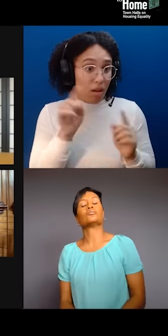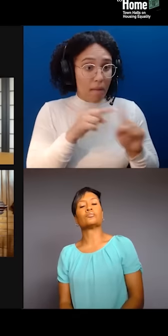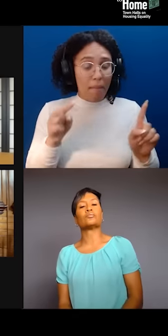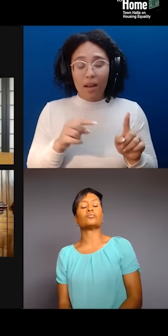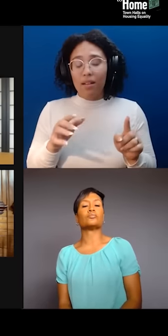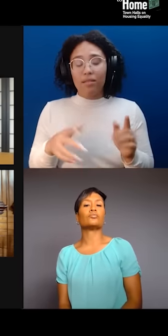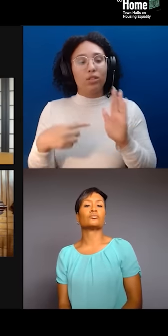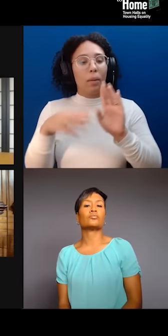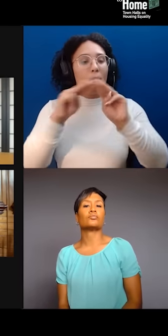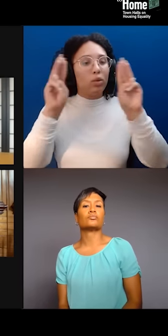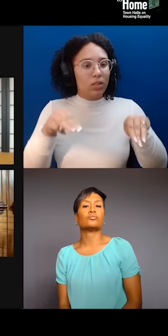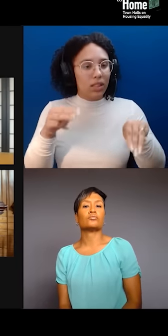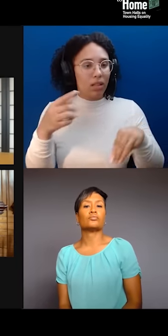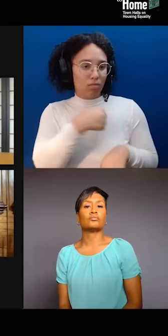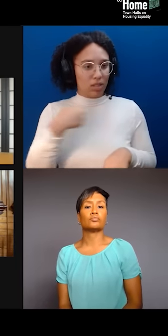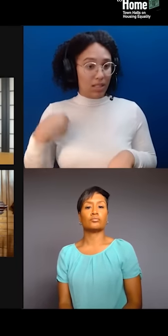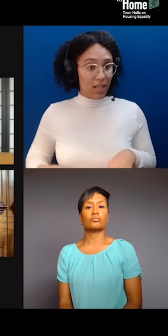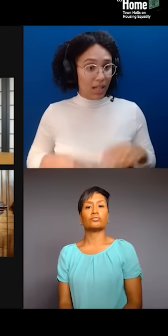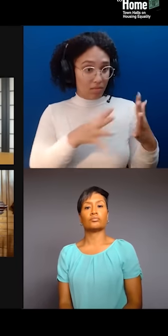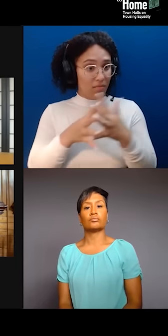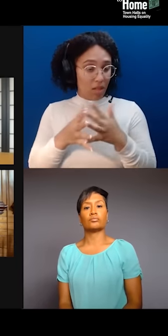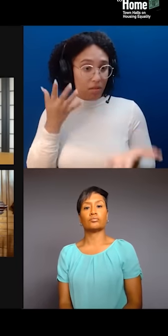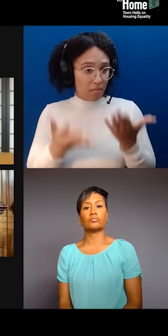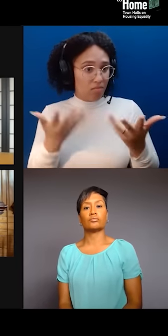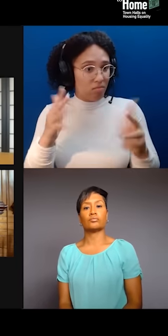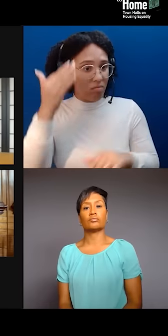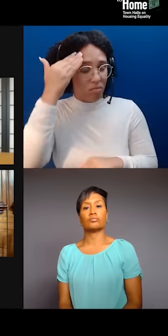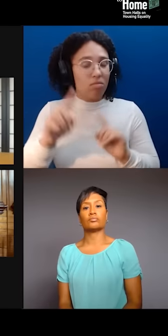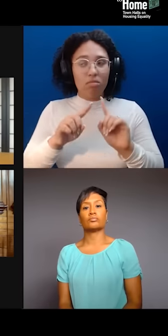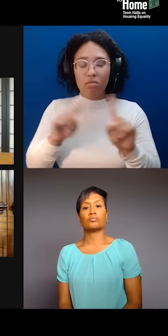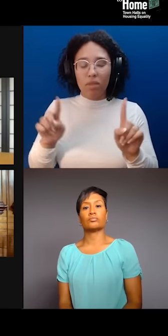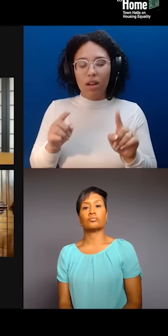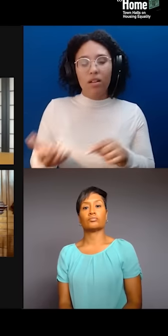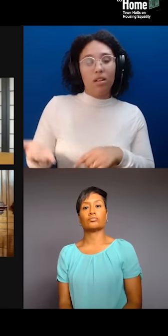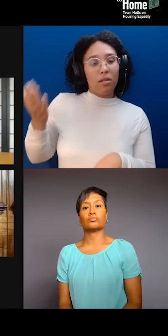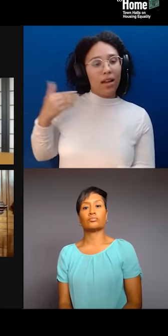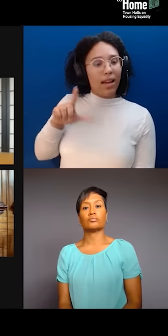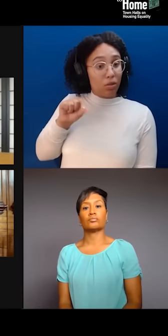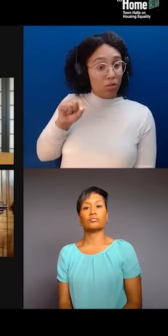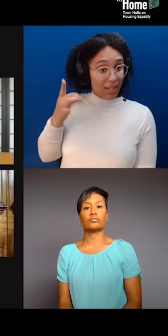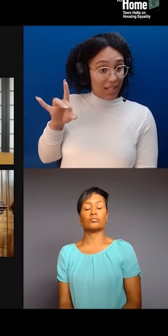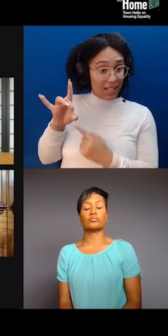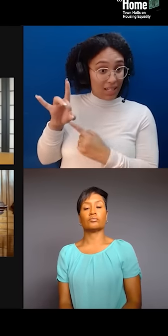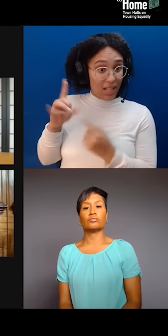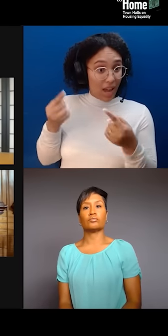especially in the local New York City folks. Back in 2018, the local city council person who is Chinese American,